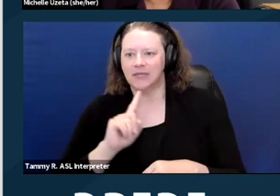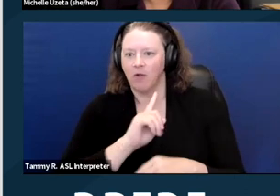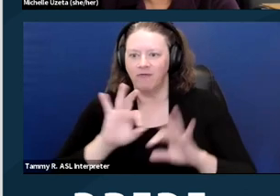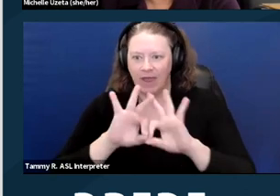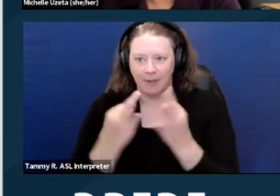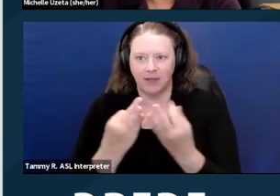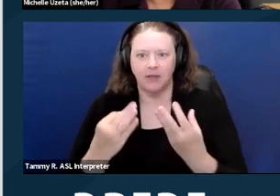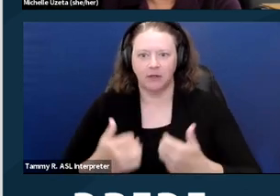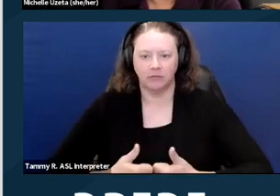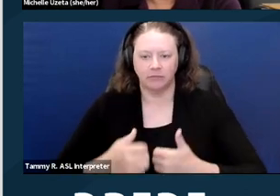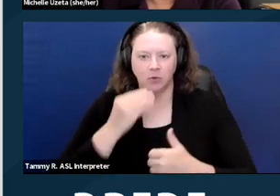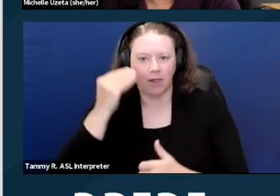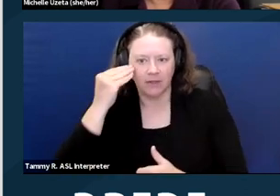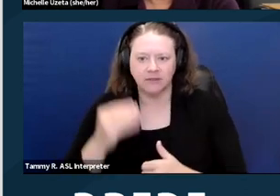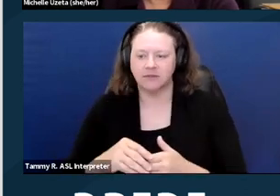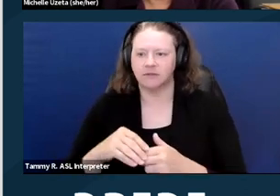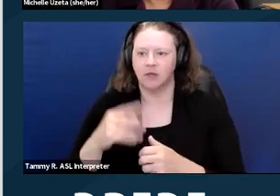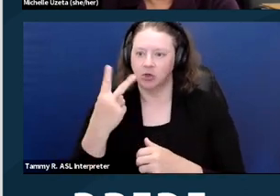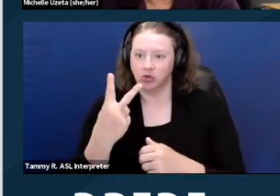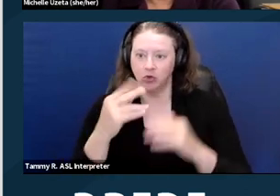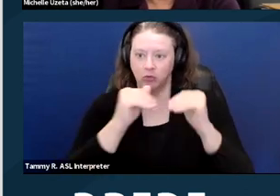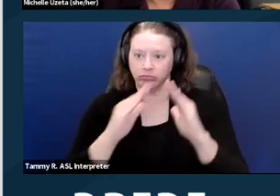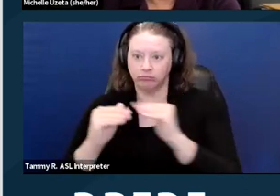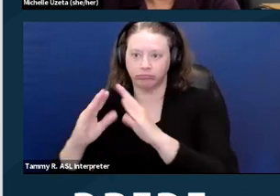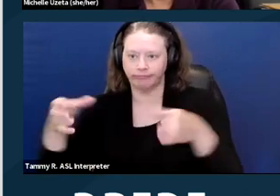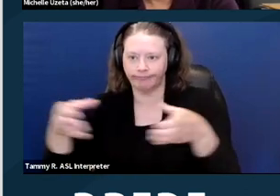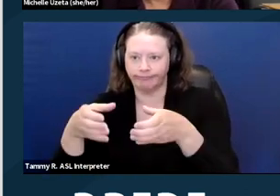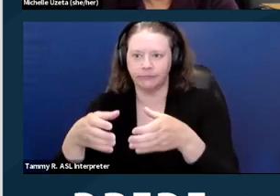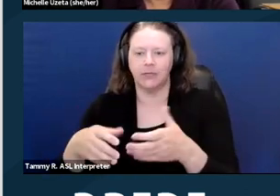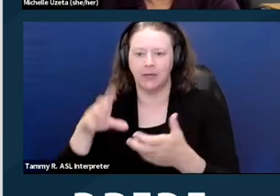multiple family apartment buildings, migrant housing,